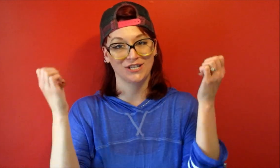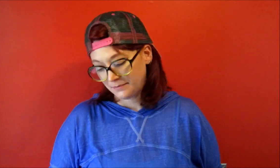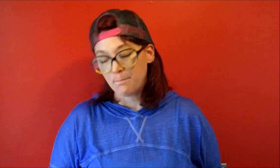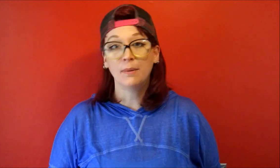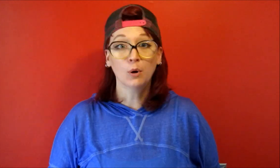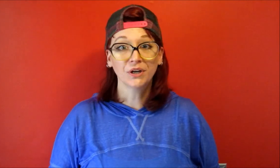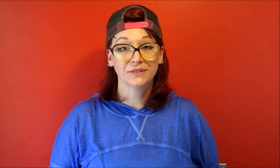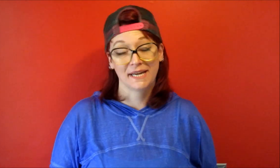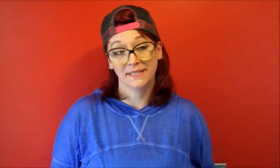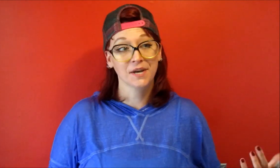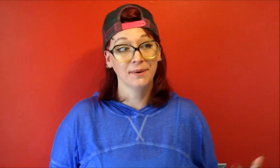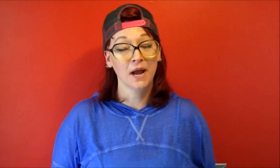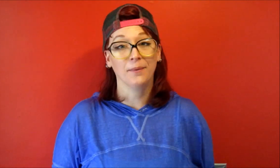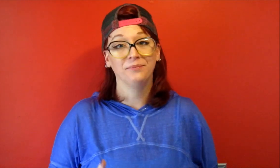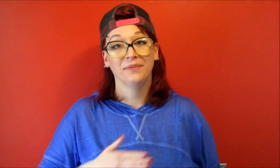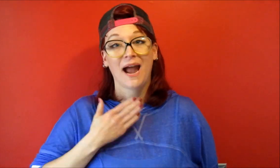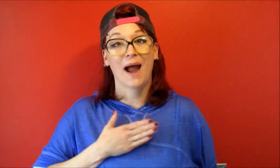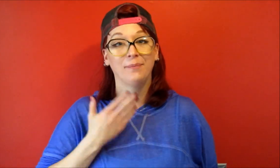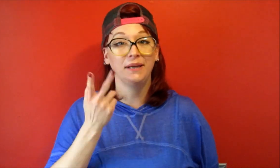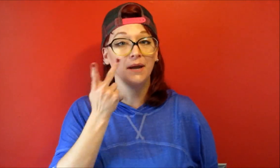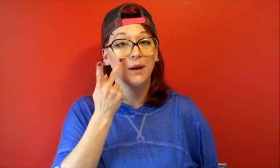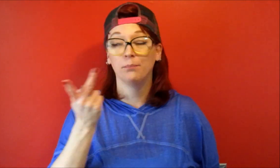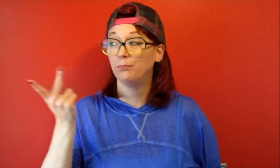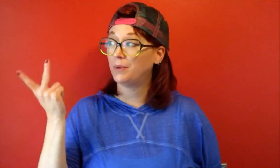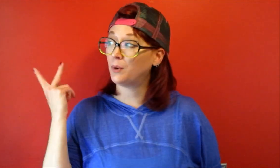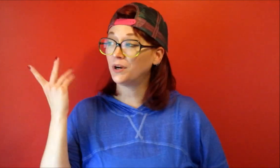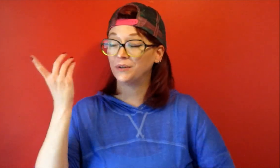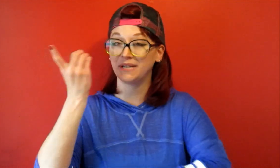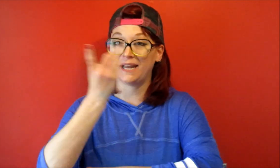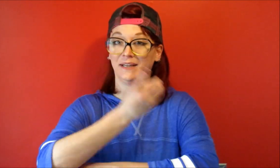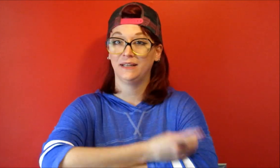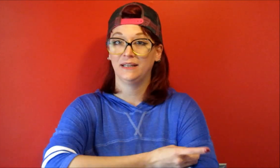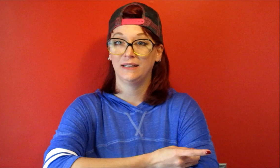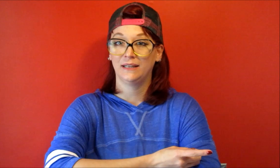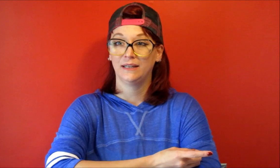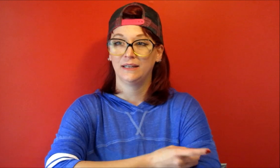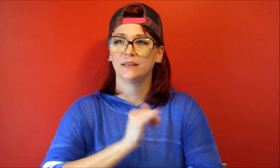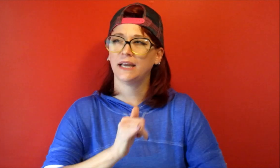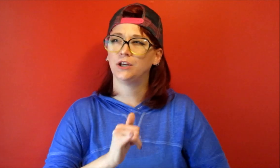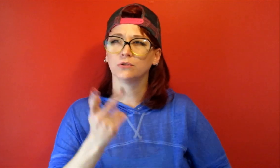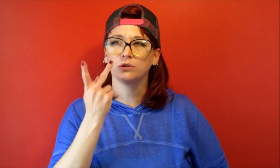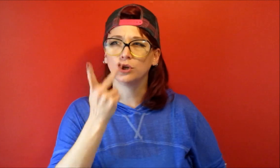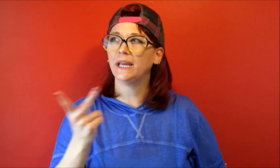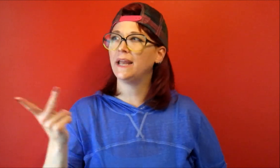Memorial Day that's coming up happy Memorial Day like you're looking in the